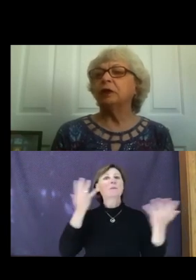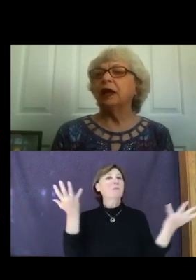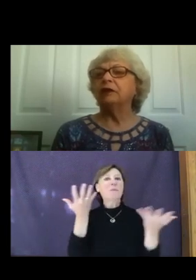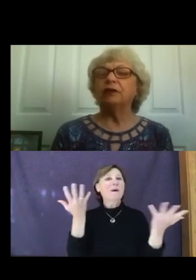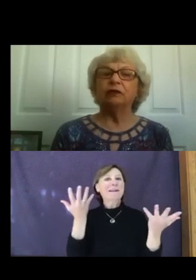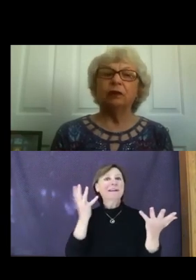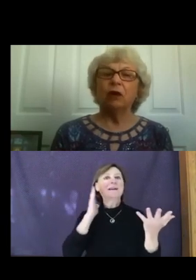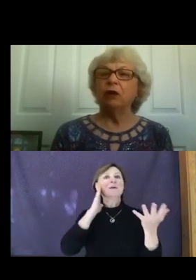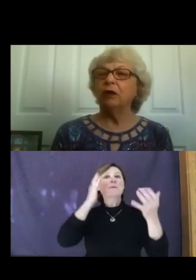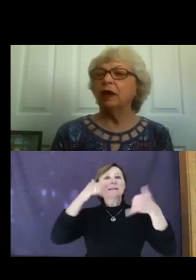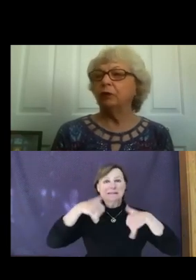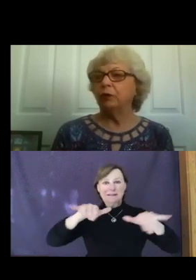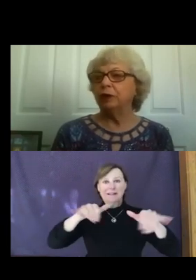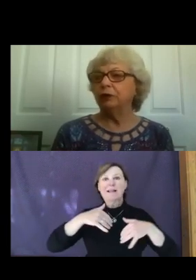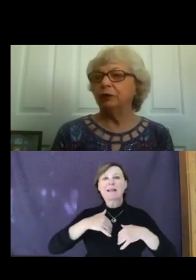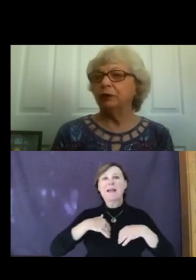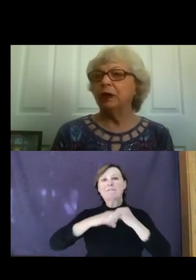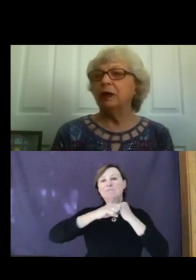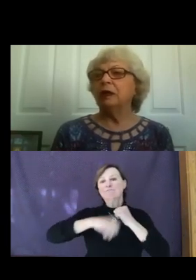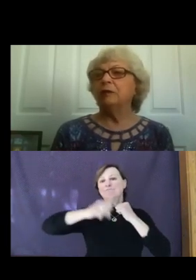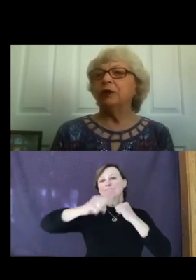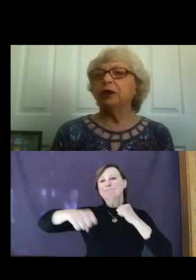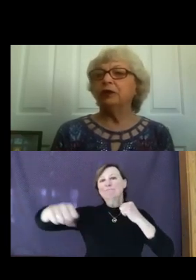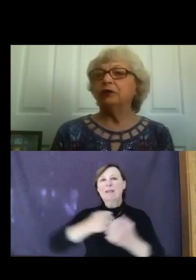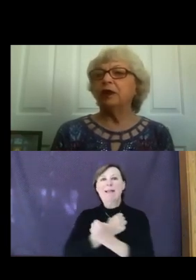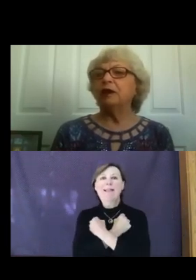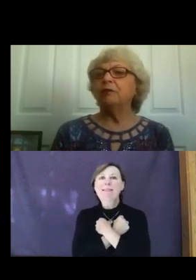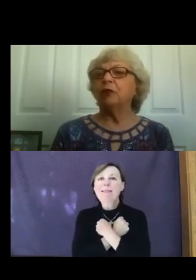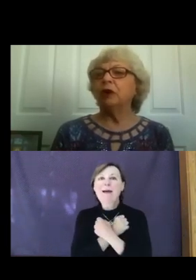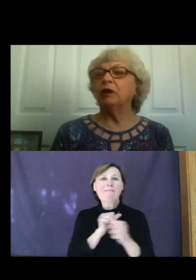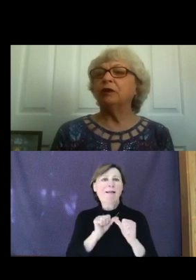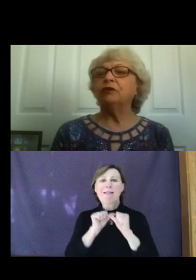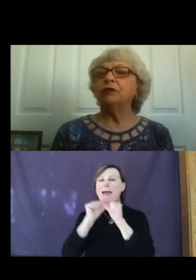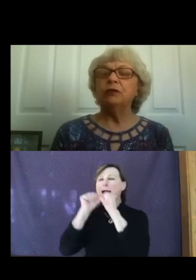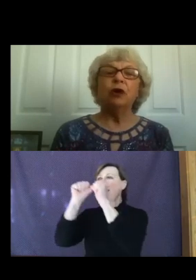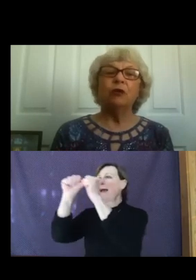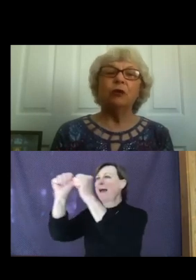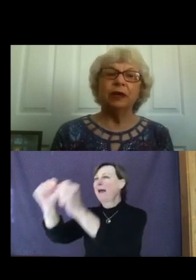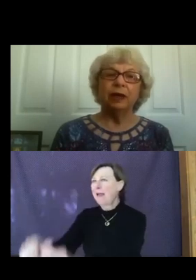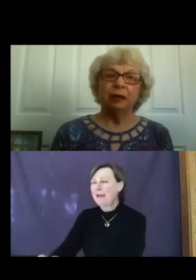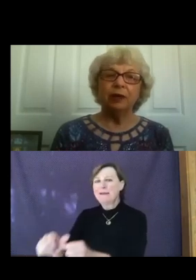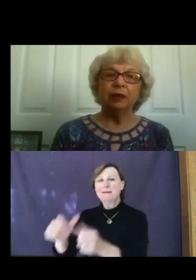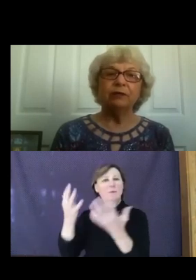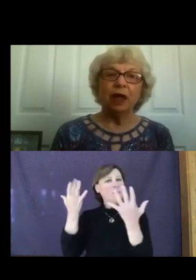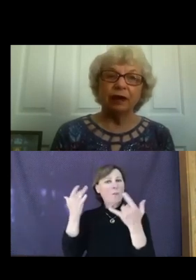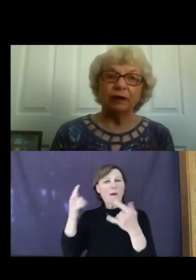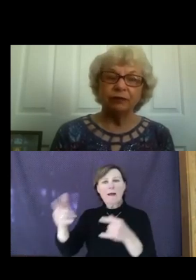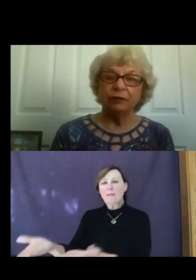last as long as we do, because they have brought us to know an element of life,